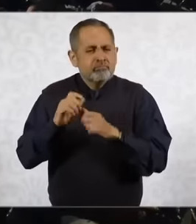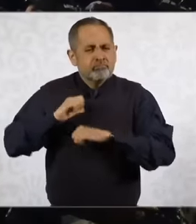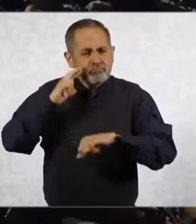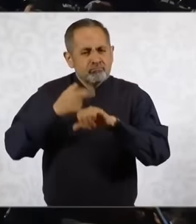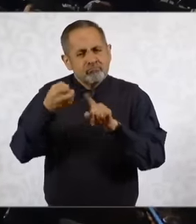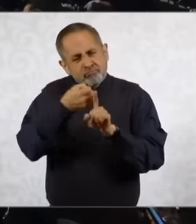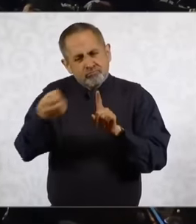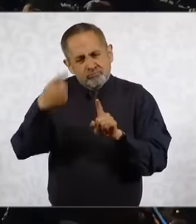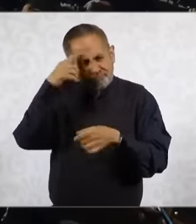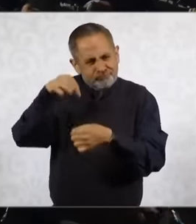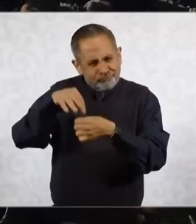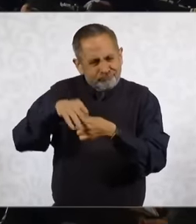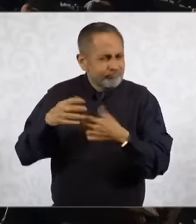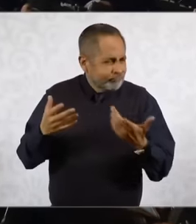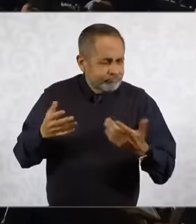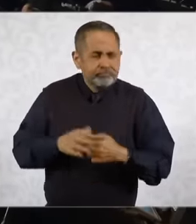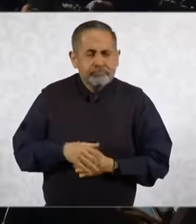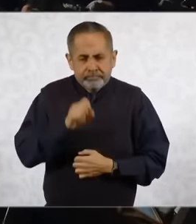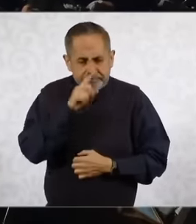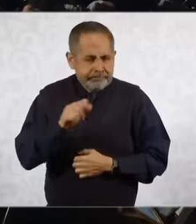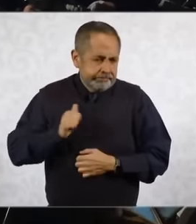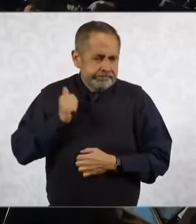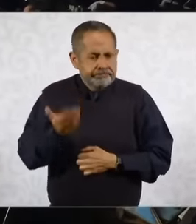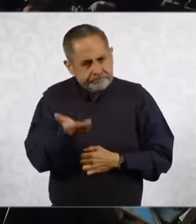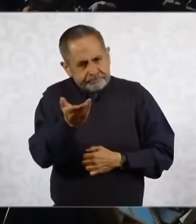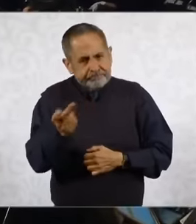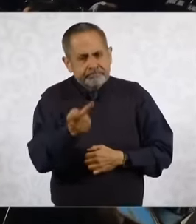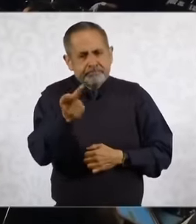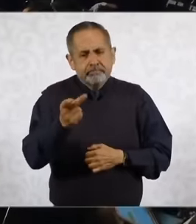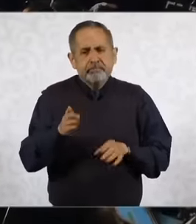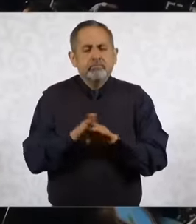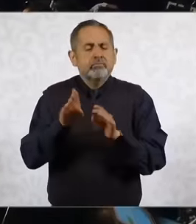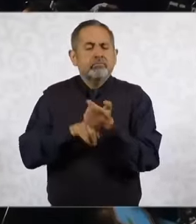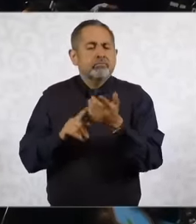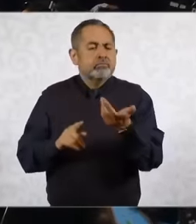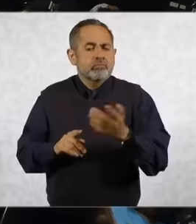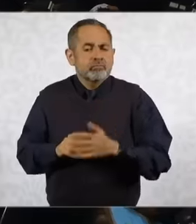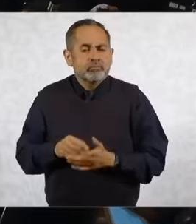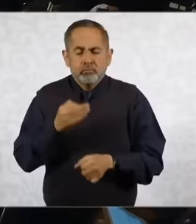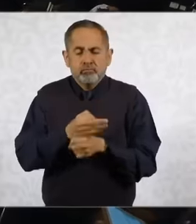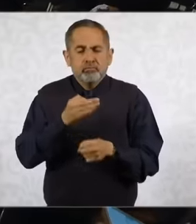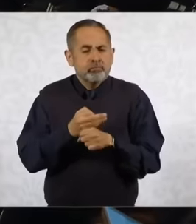also taking advantage of asking how this eh relationship with the United States is received,